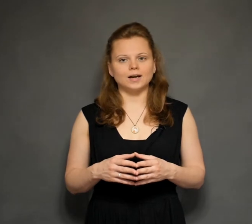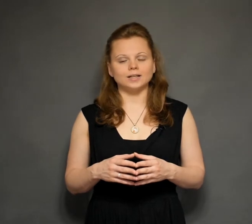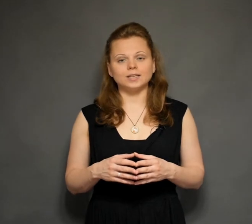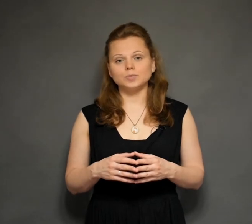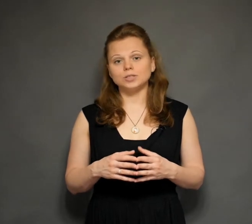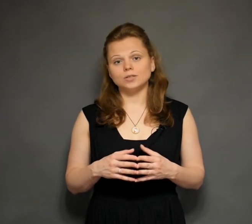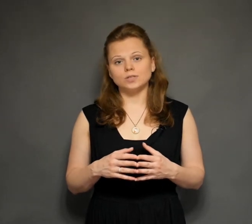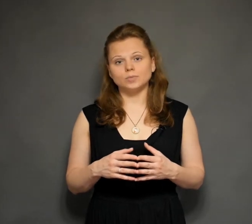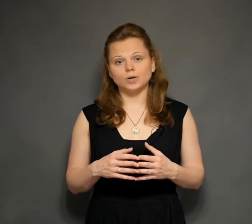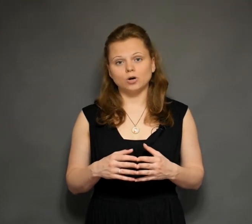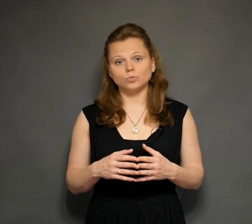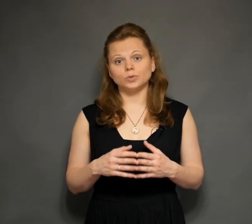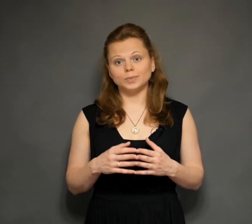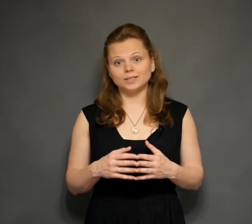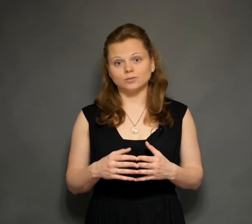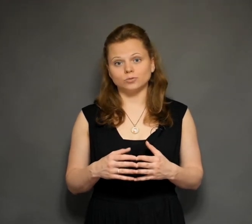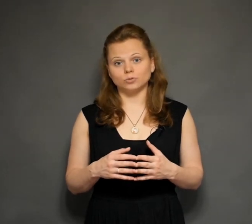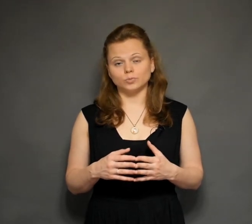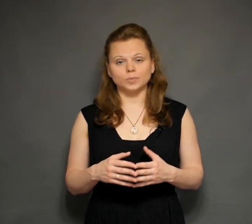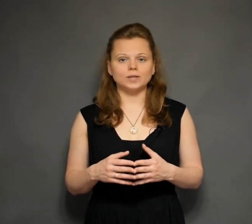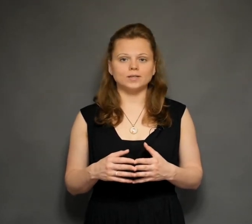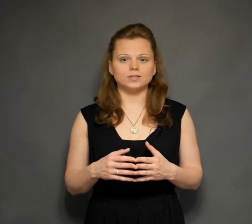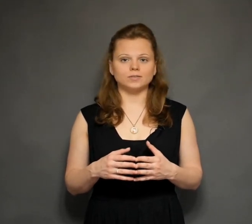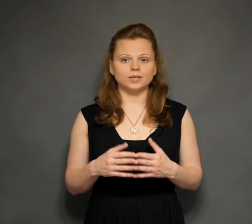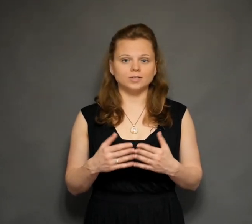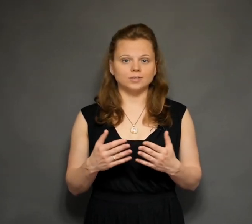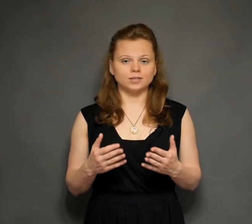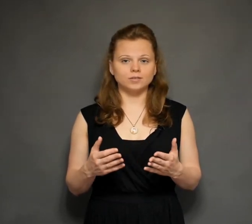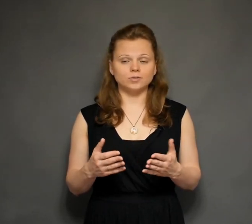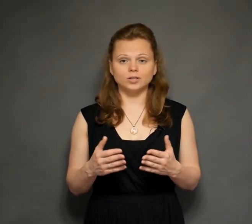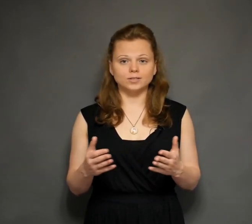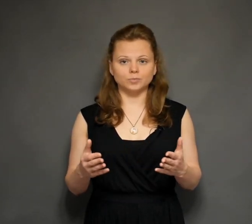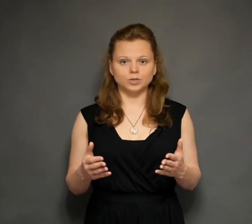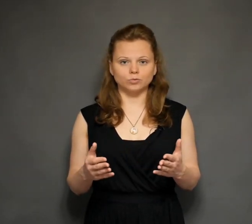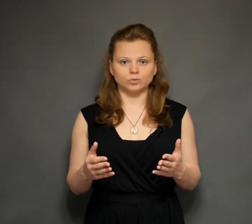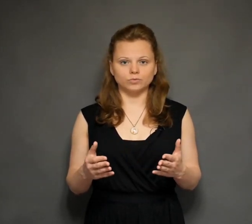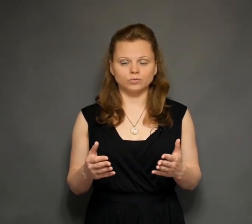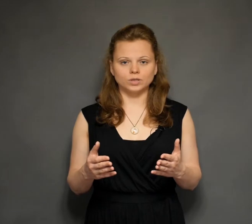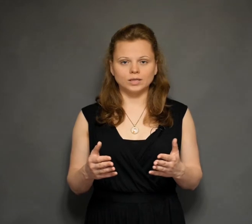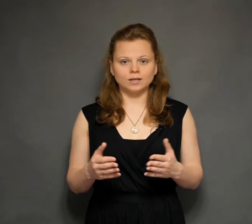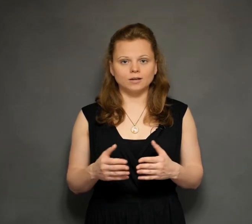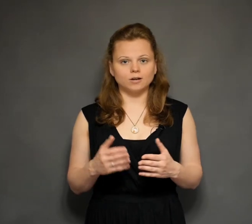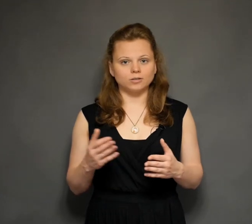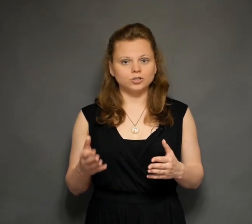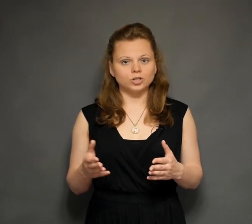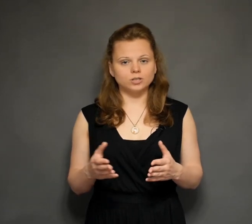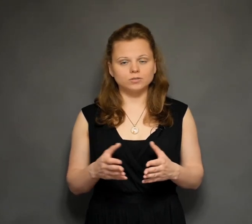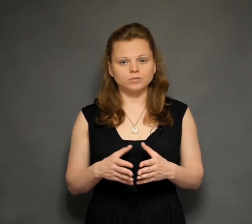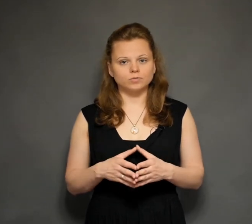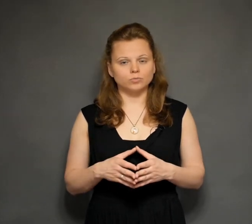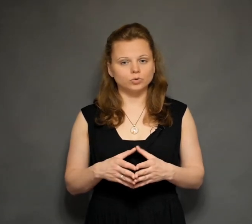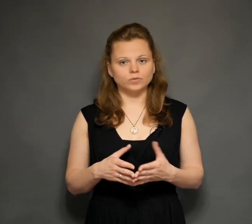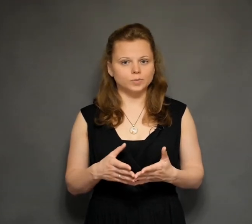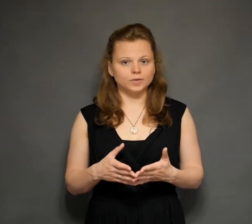They combine information on some grounds, such there are various military archives periods or formed